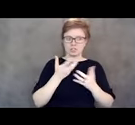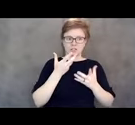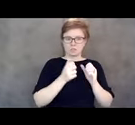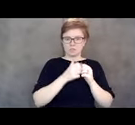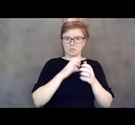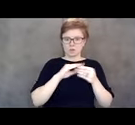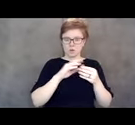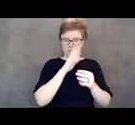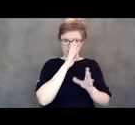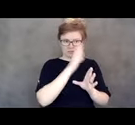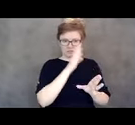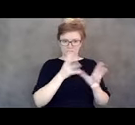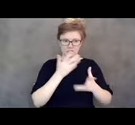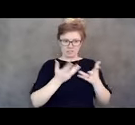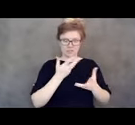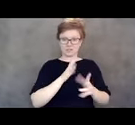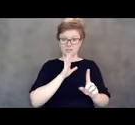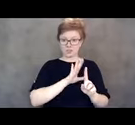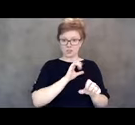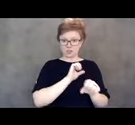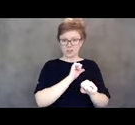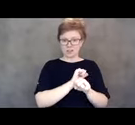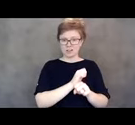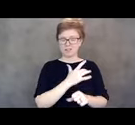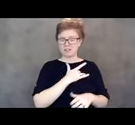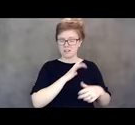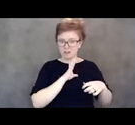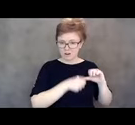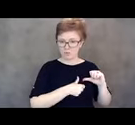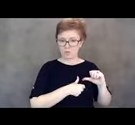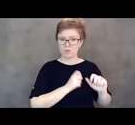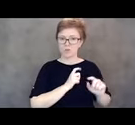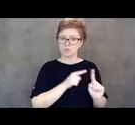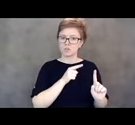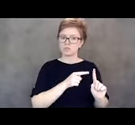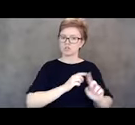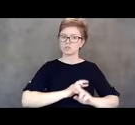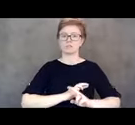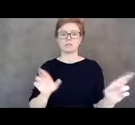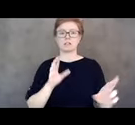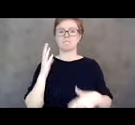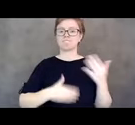Her job was very heartbreaking but she knew what she needed to do to support our community.